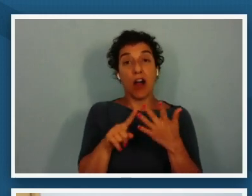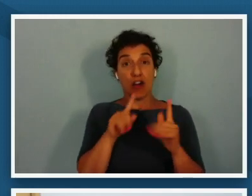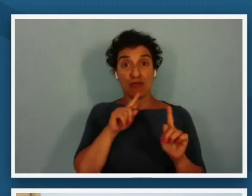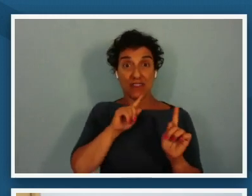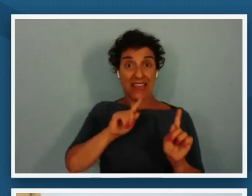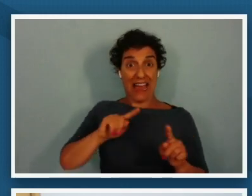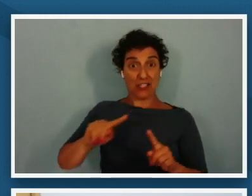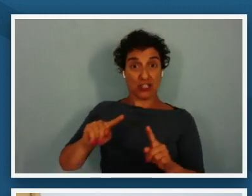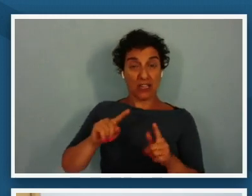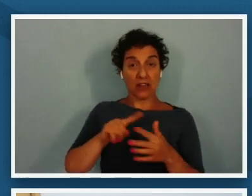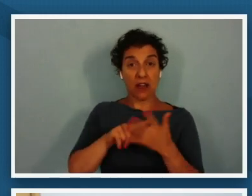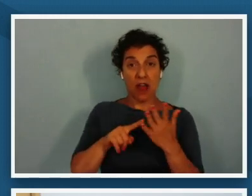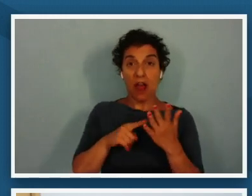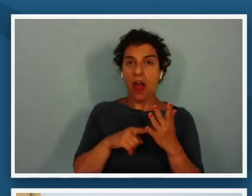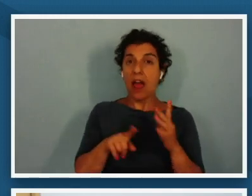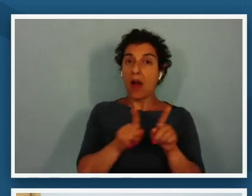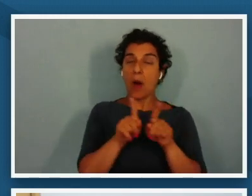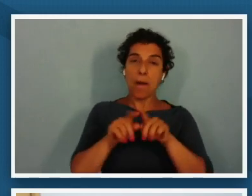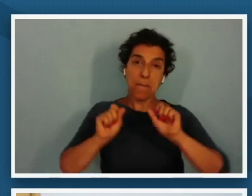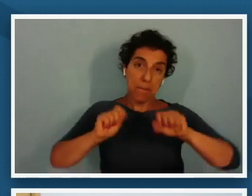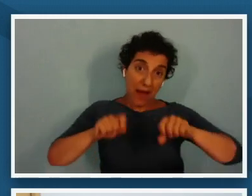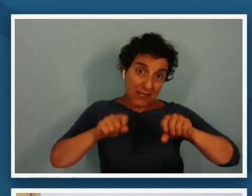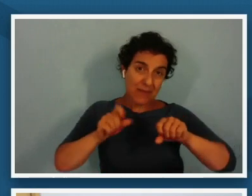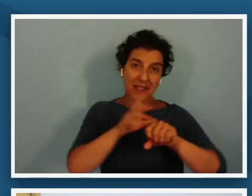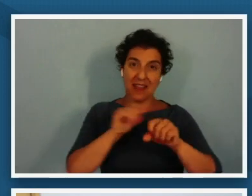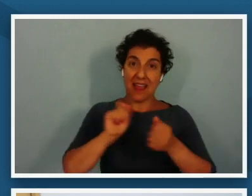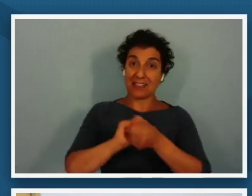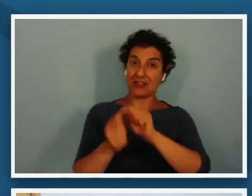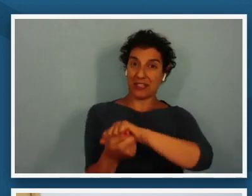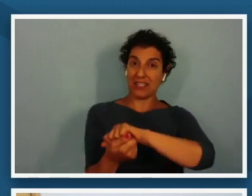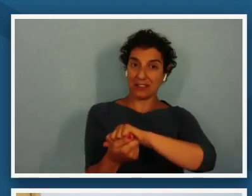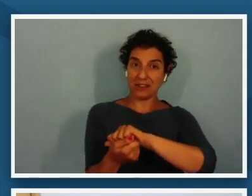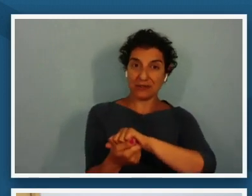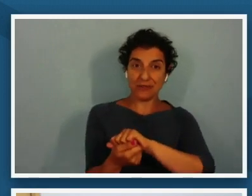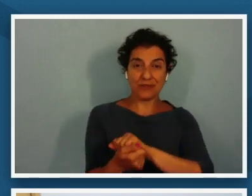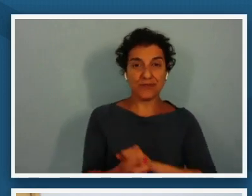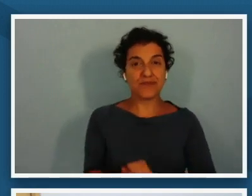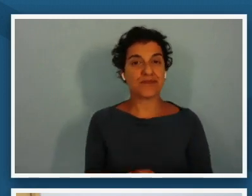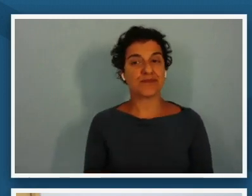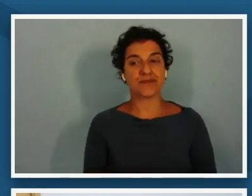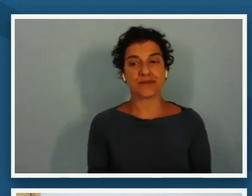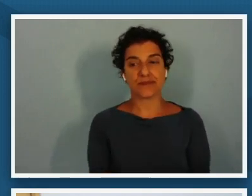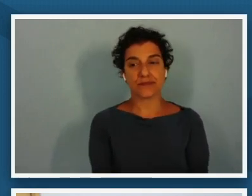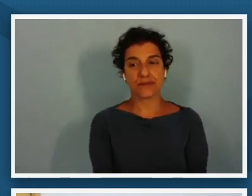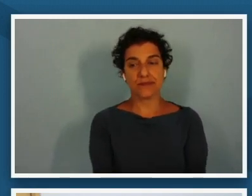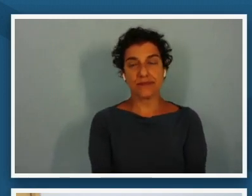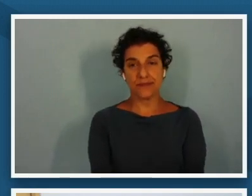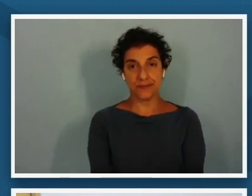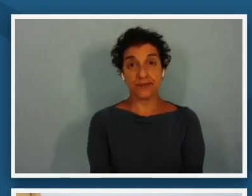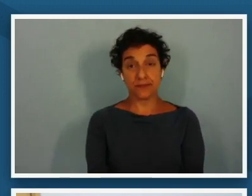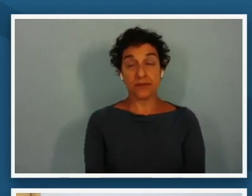coming up possibility and change